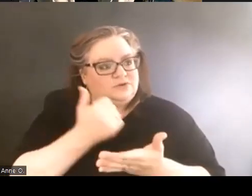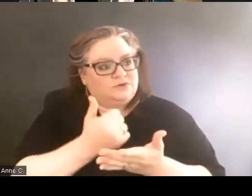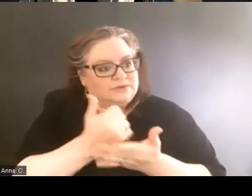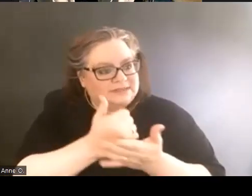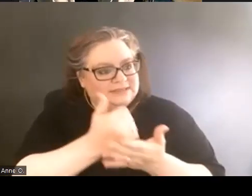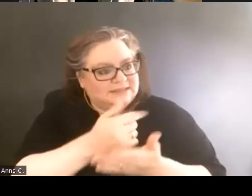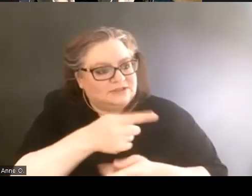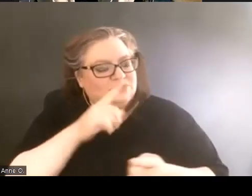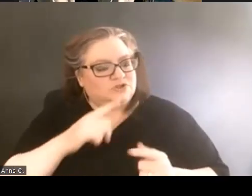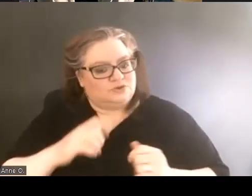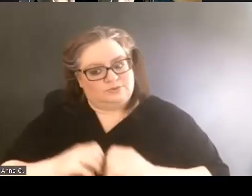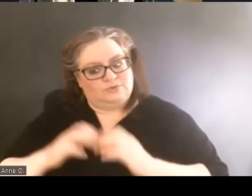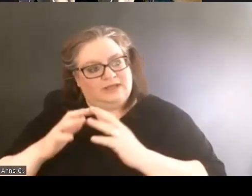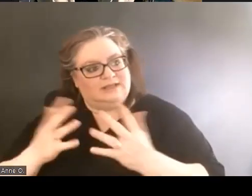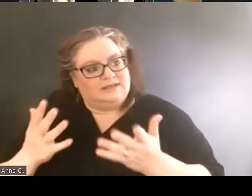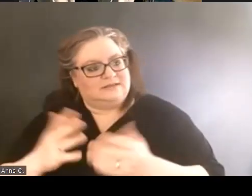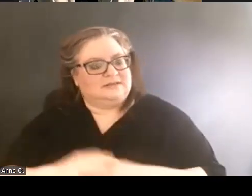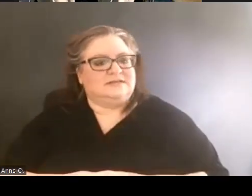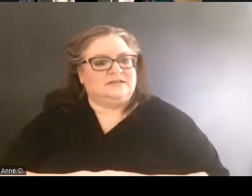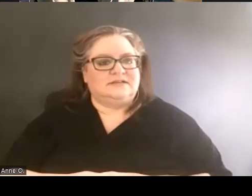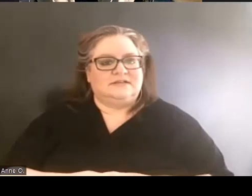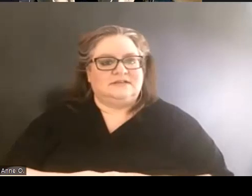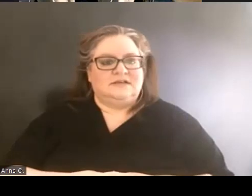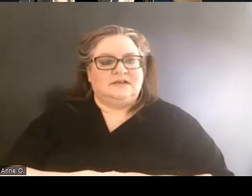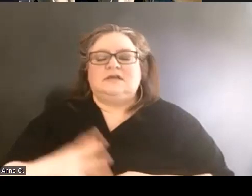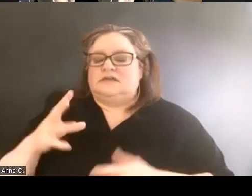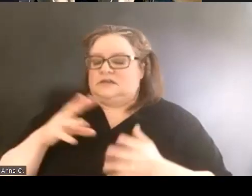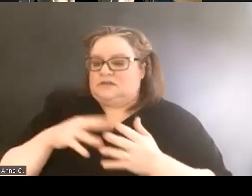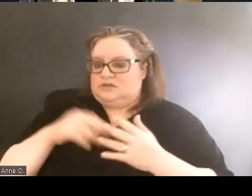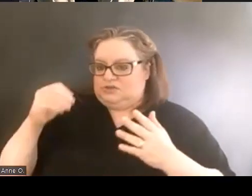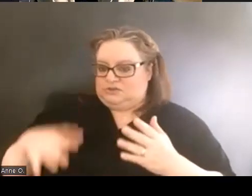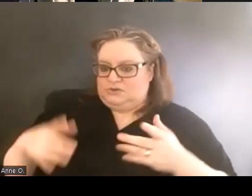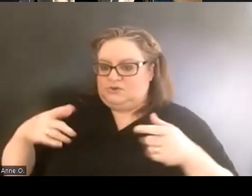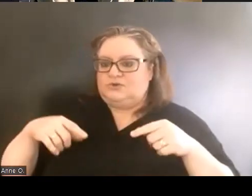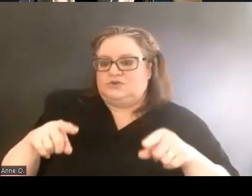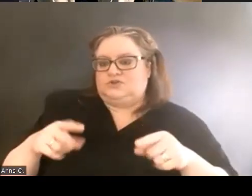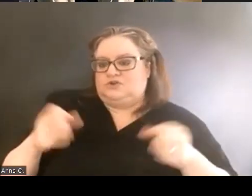And so the students, over the course of several years,